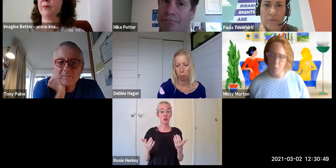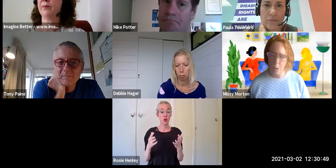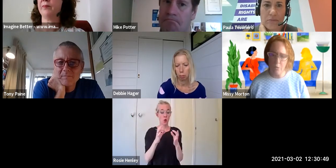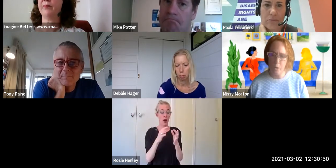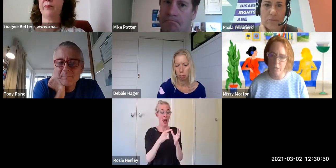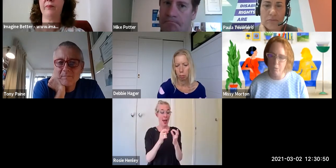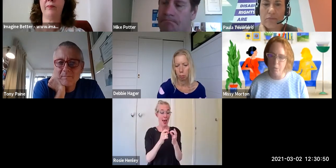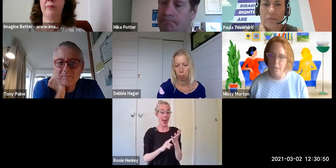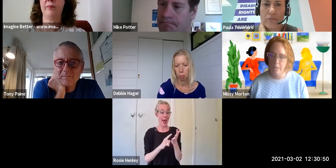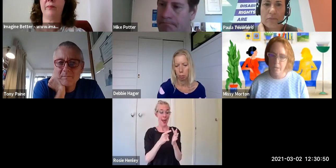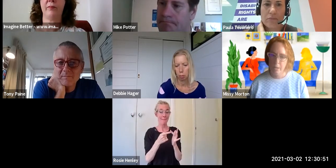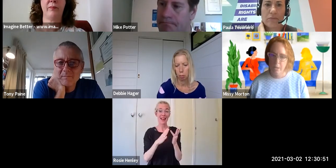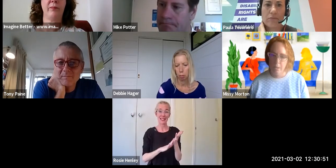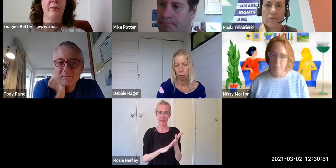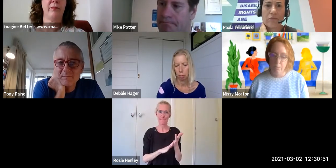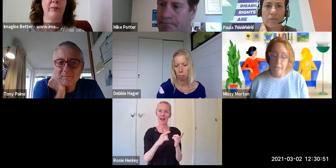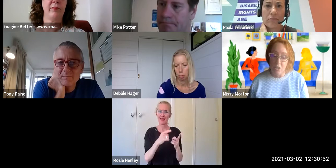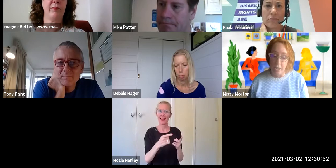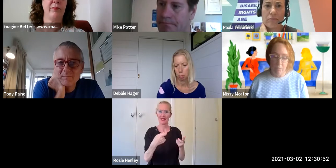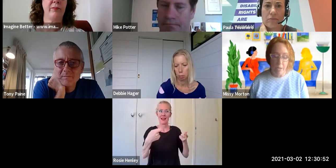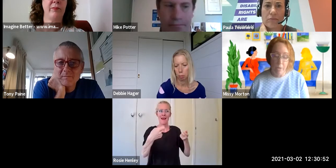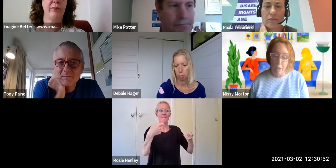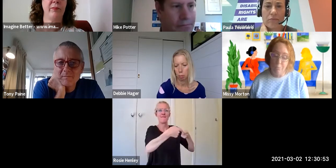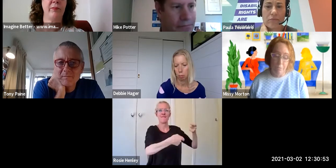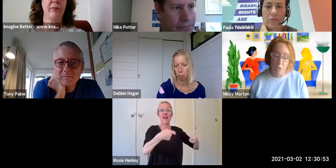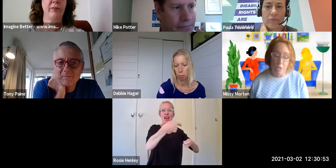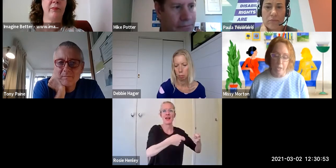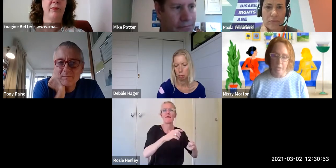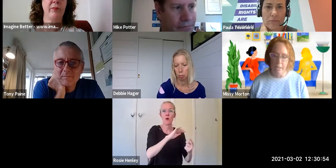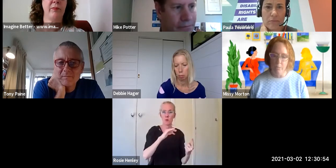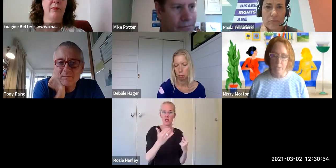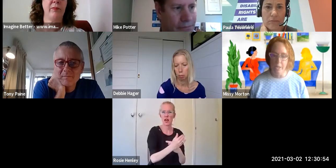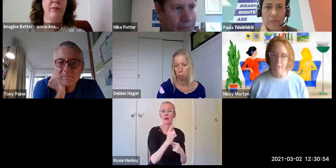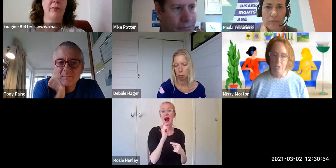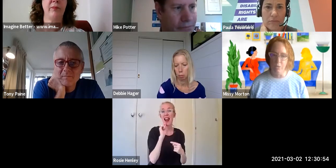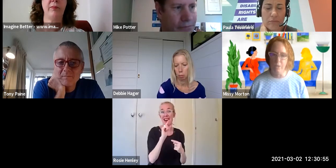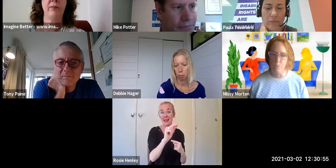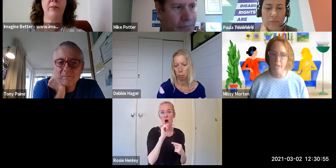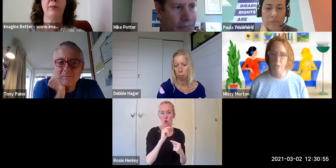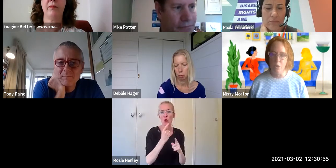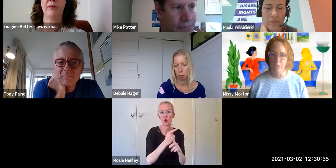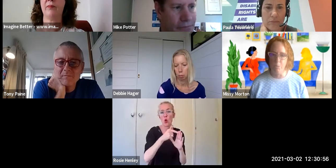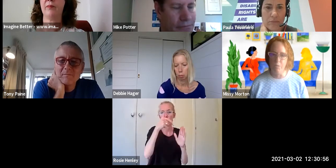So part of what I do in my teaching and my own learning is to explain the concept of